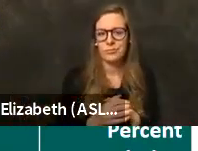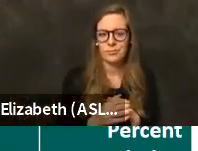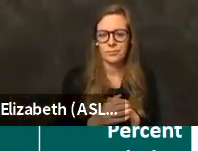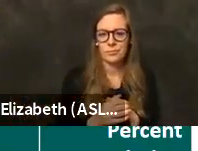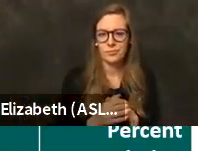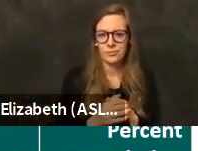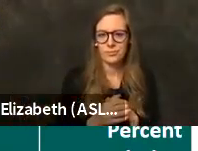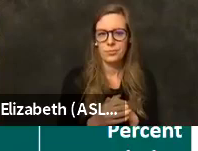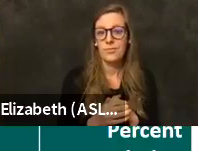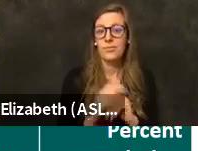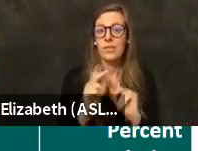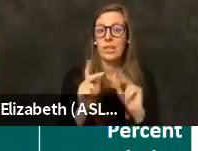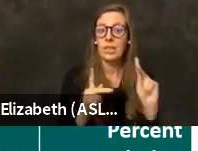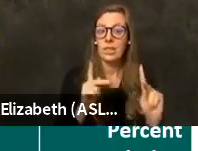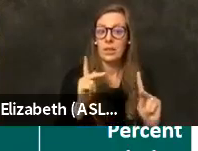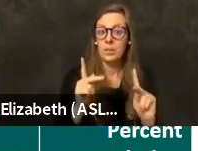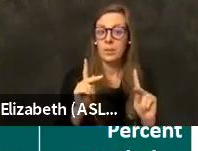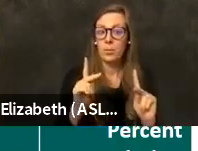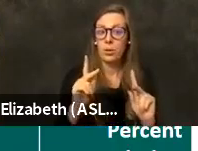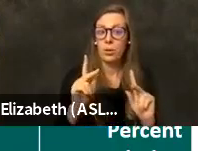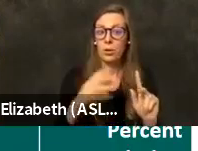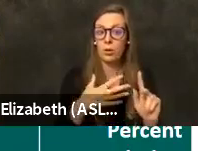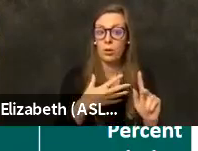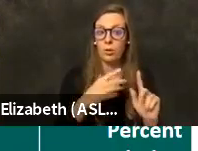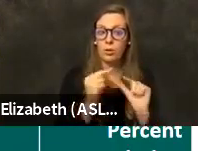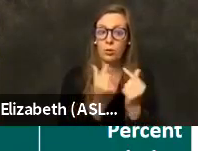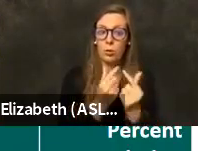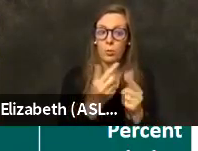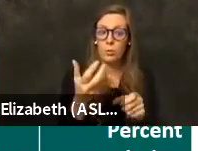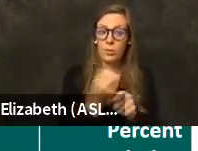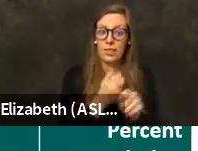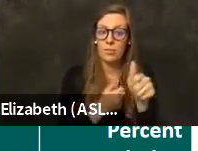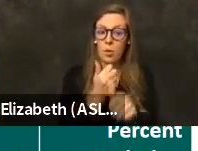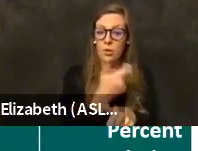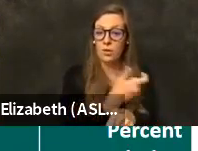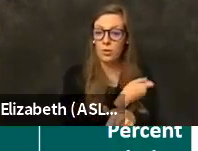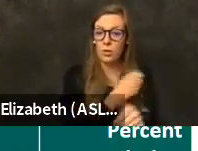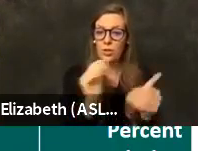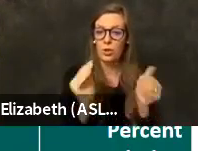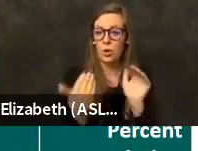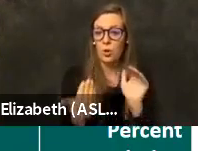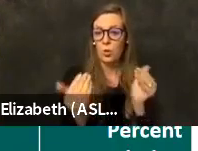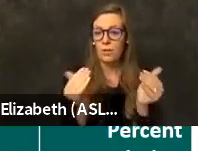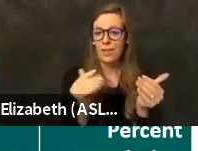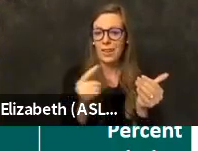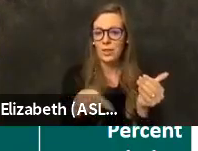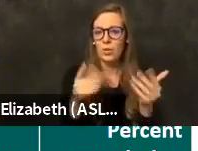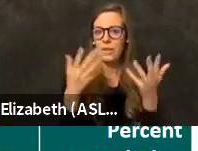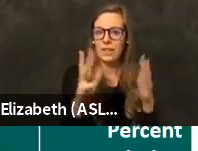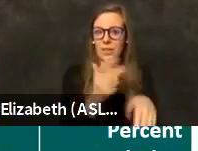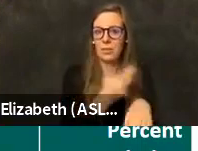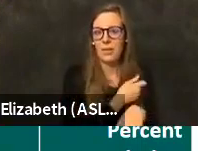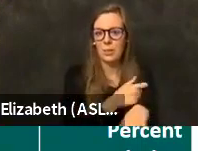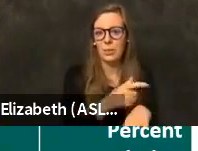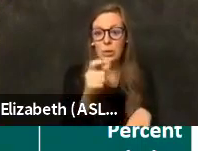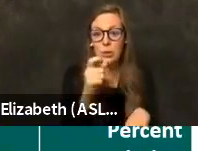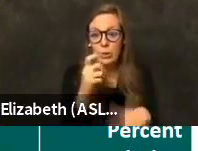The population that has received the majority of the doses so far reflects the population that has been vaccinated, which is the health care workers.